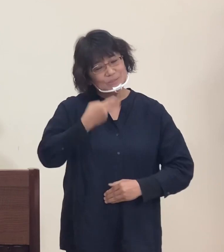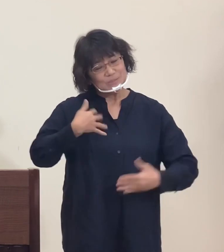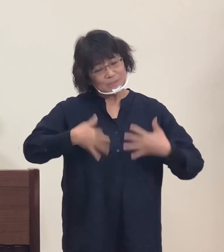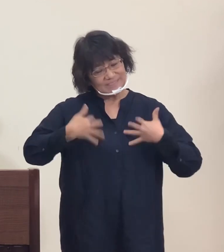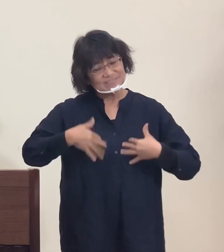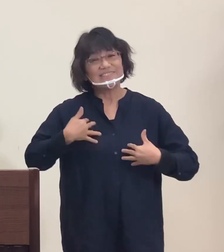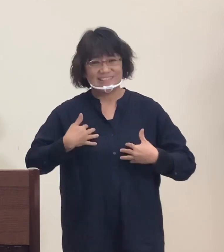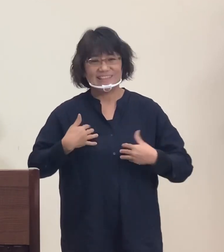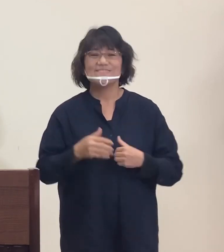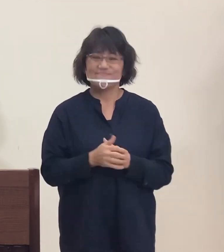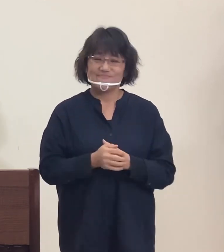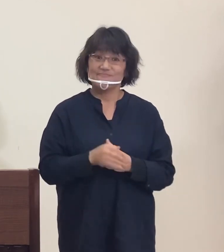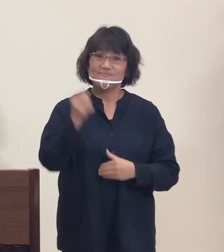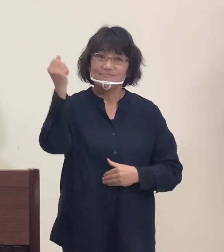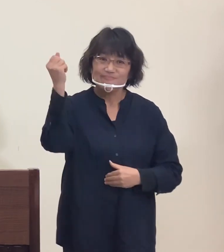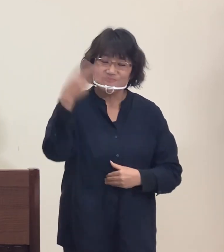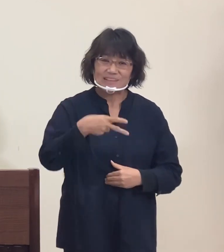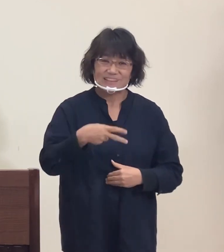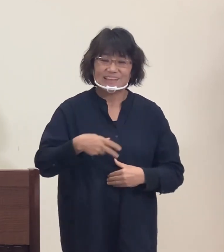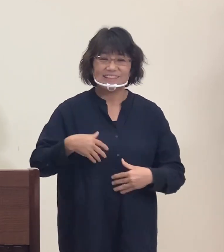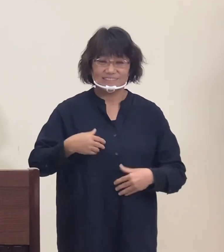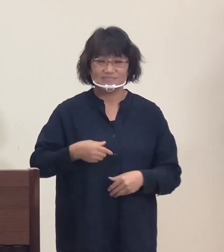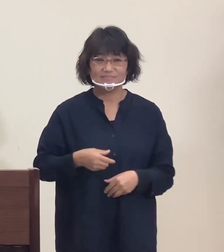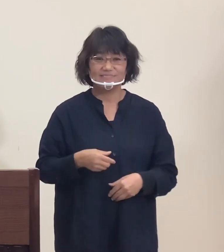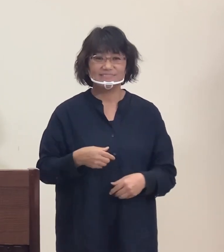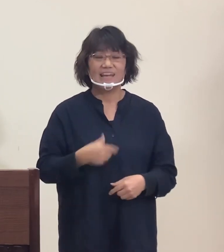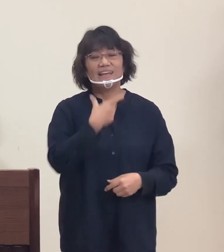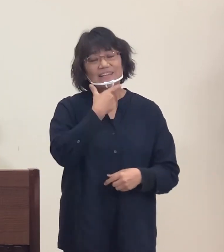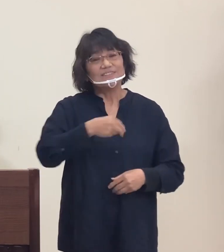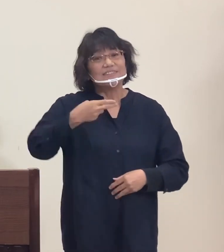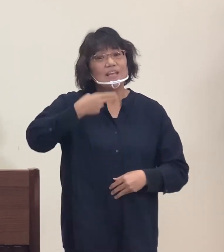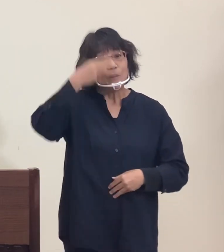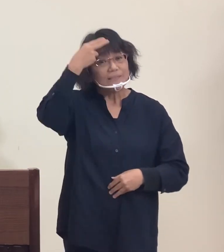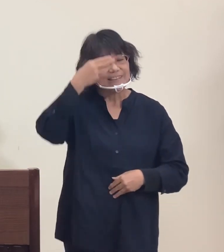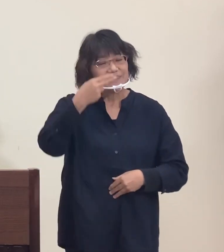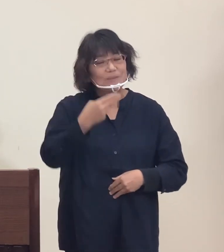and enjoy your favorite drinks.